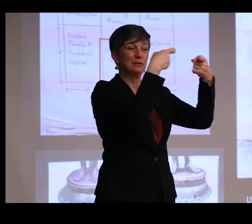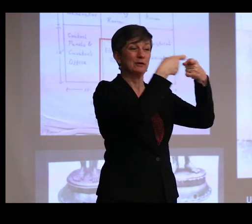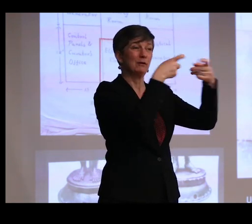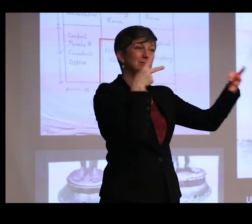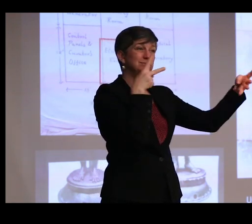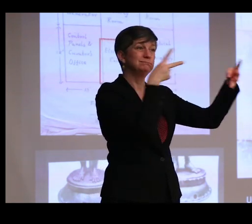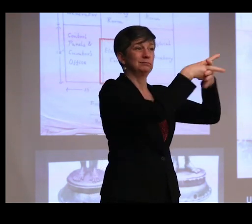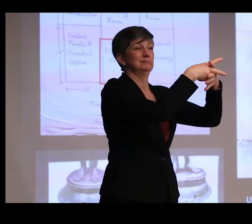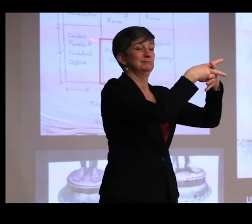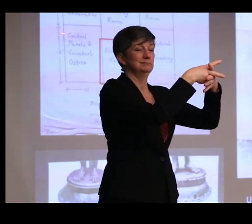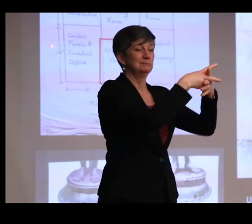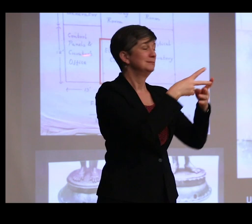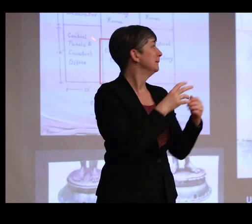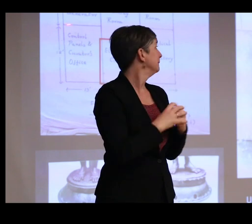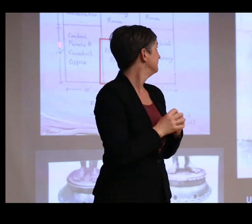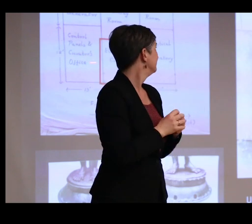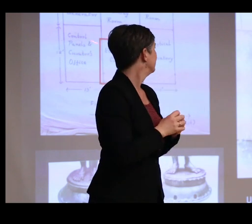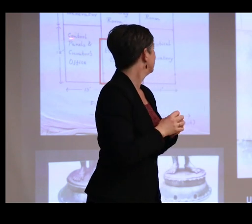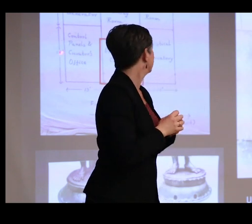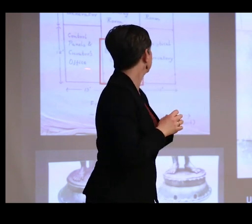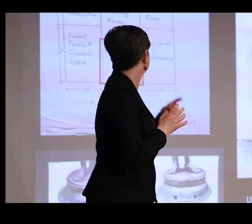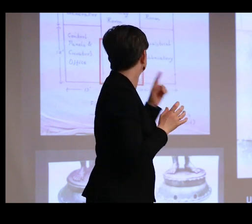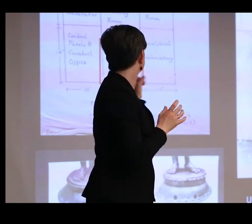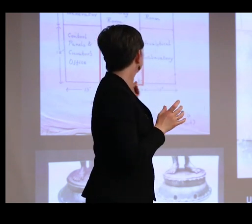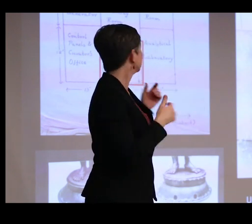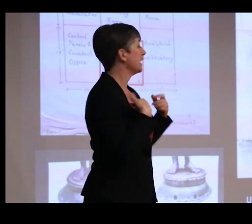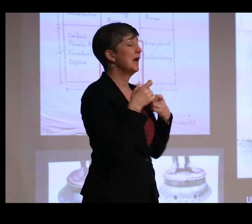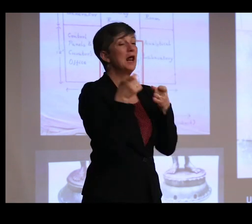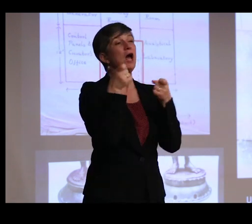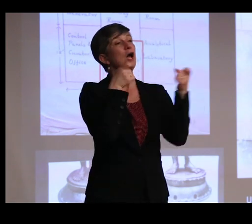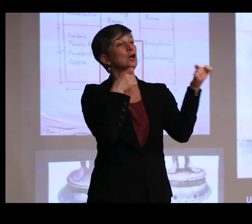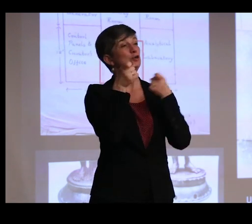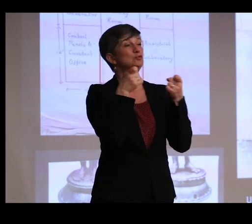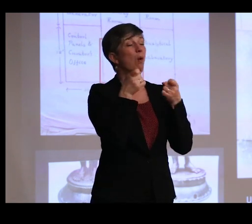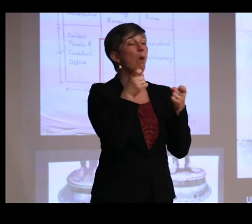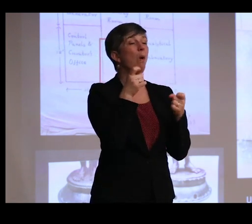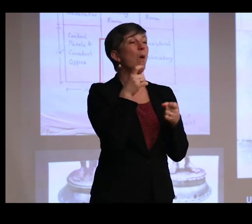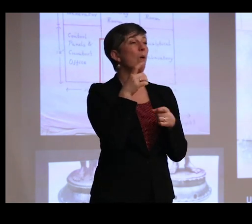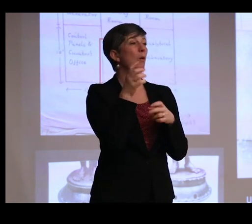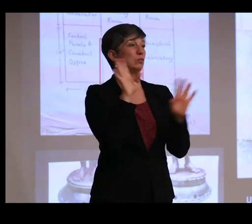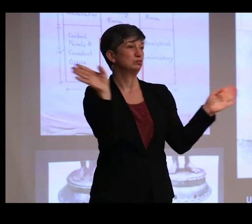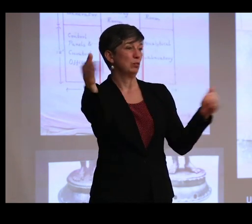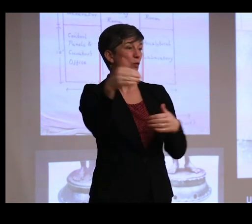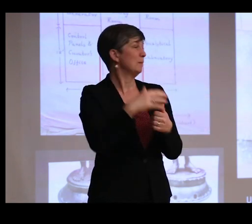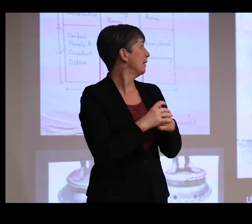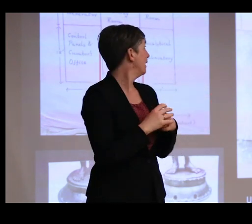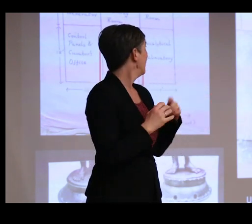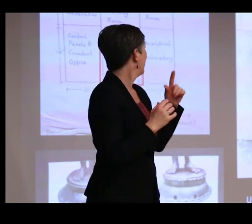was attached to something in this control panel room. And presumably, this light bulb went on when